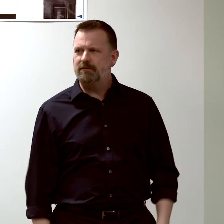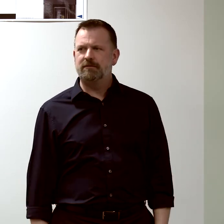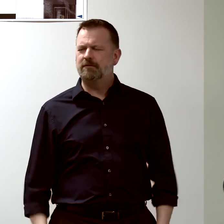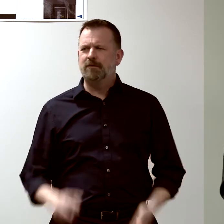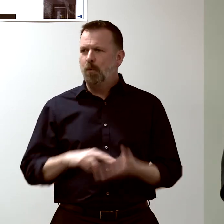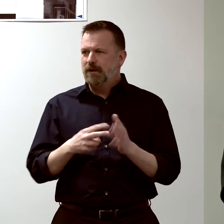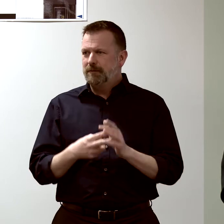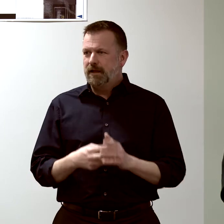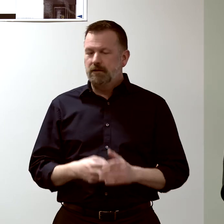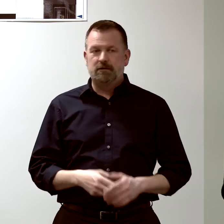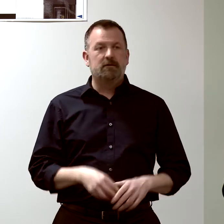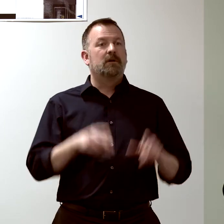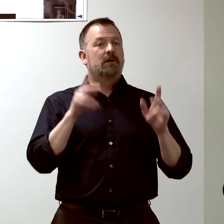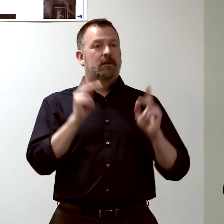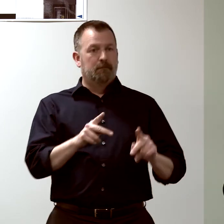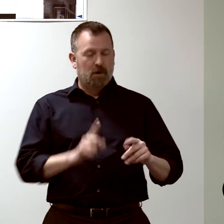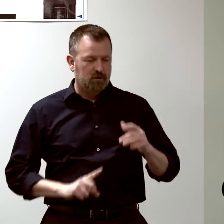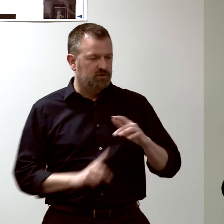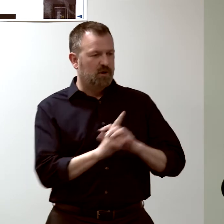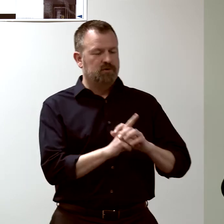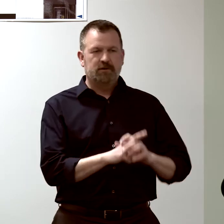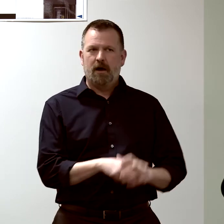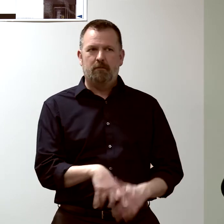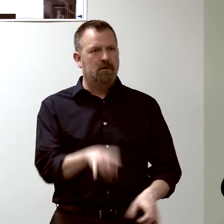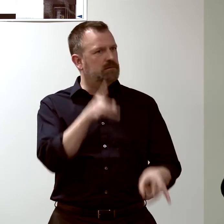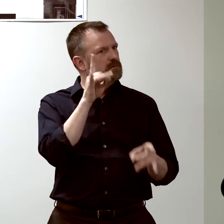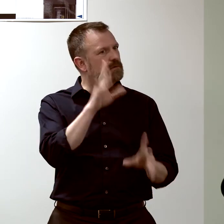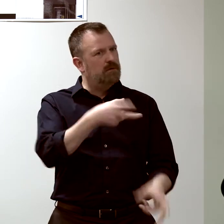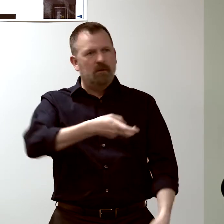Those loops are people who are very, very sick.